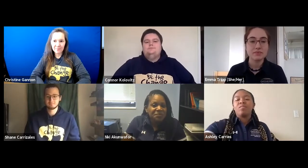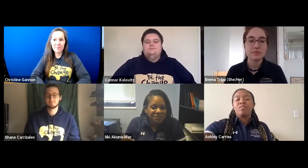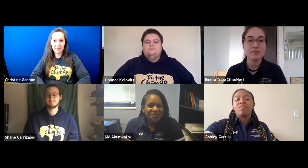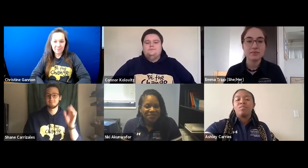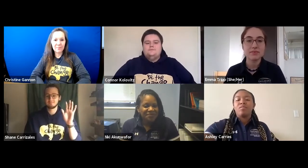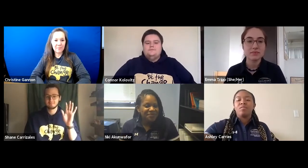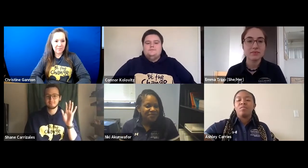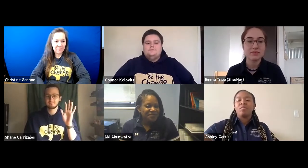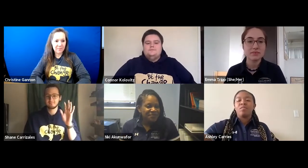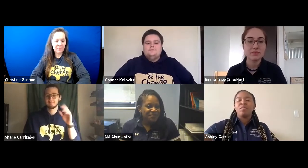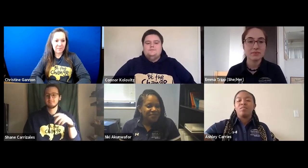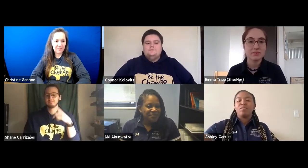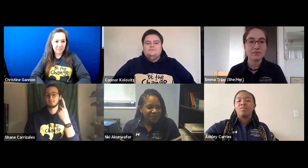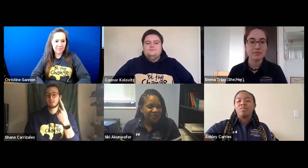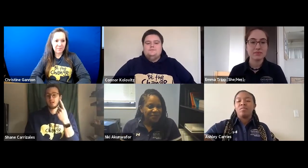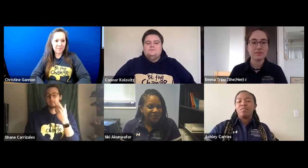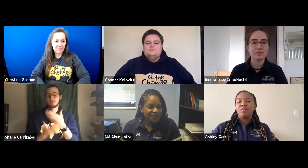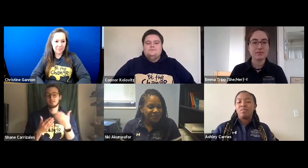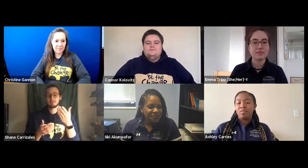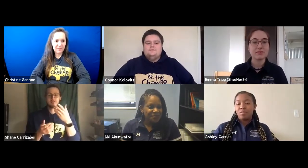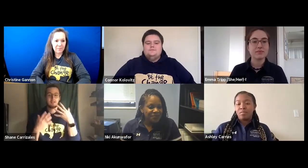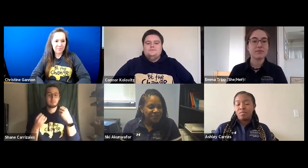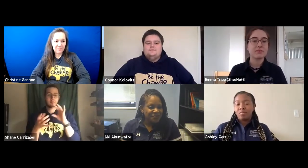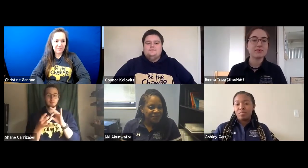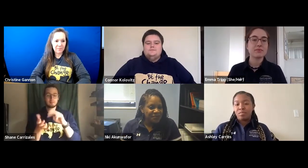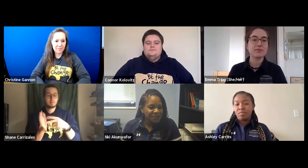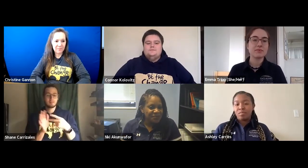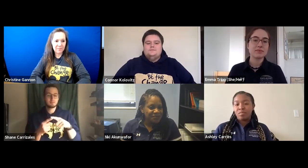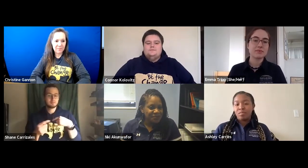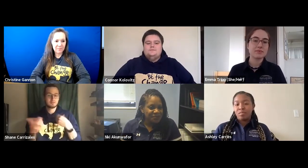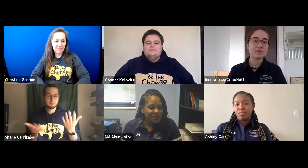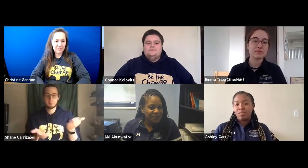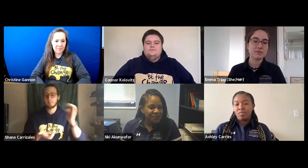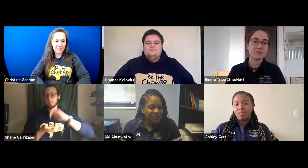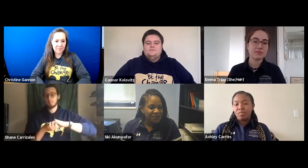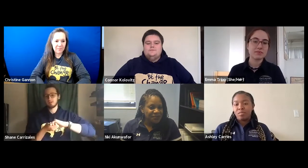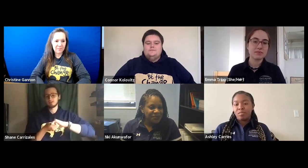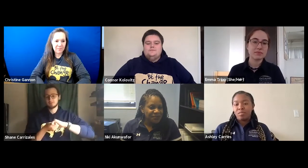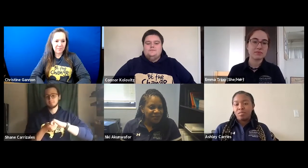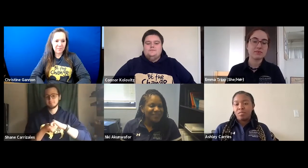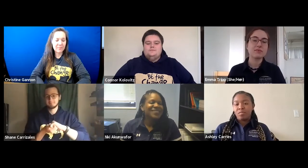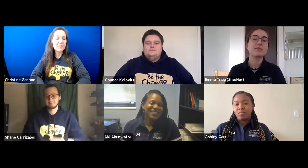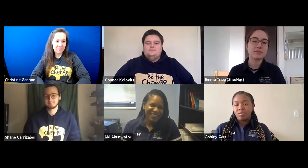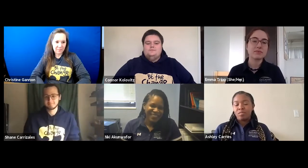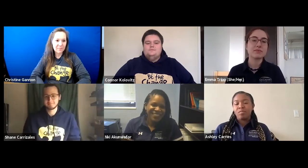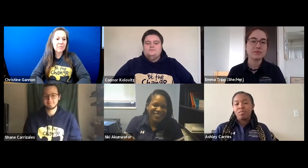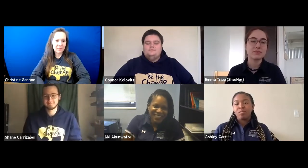>One thing that a healthy relationship means to me is partnership.